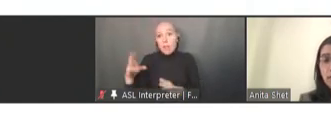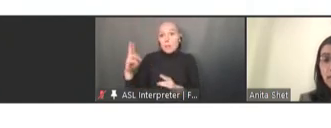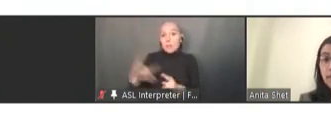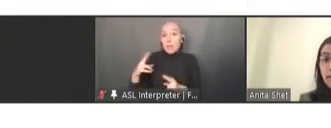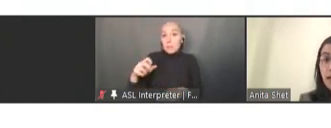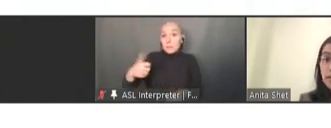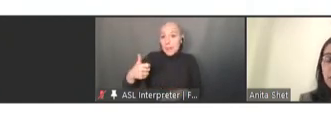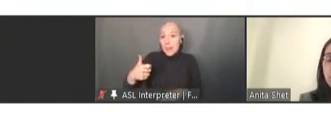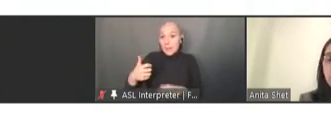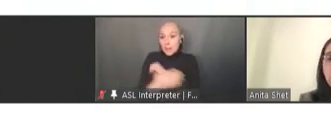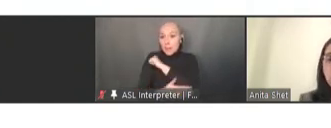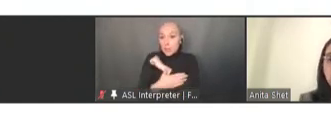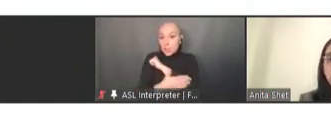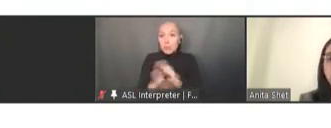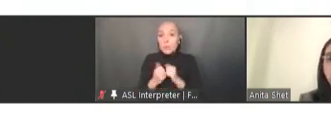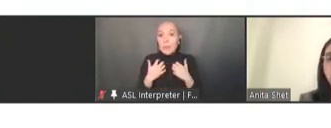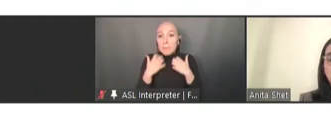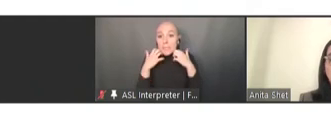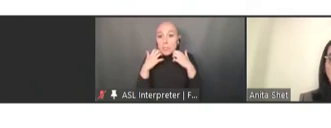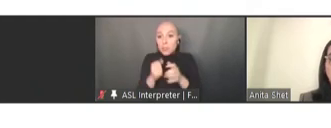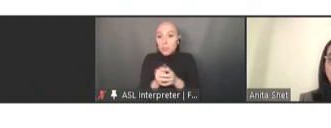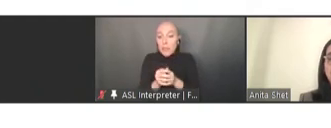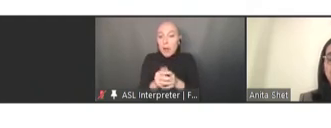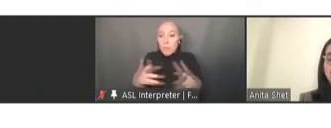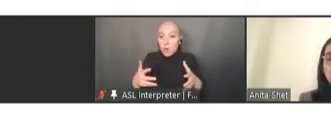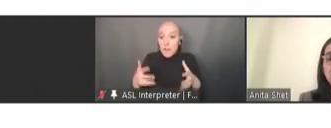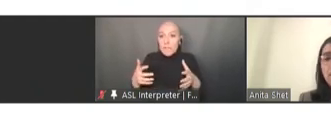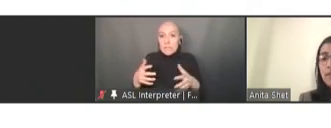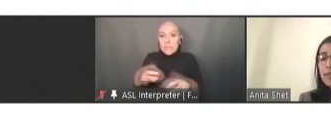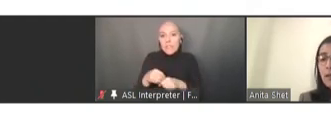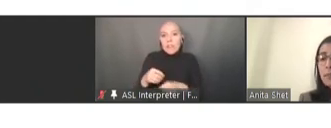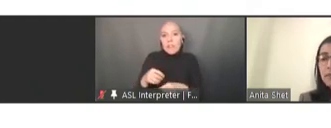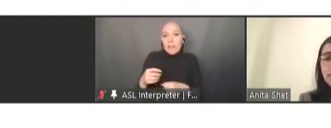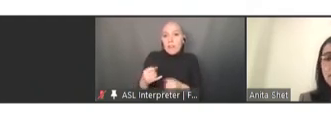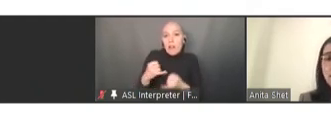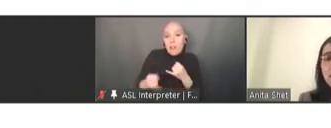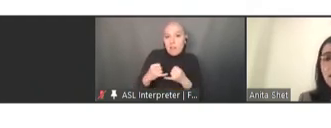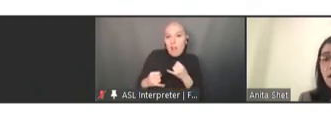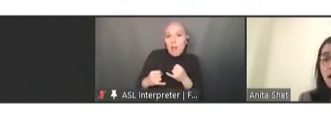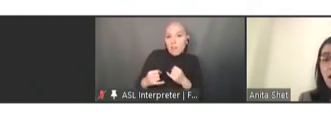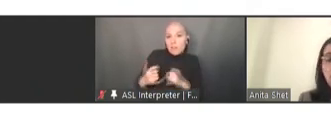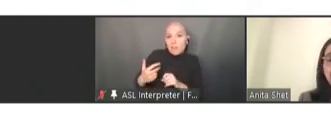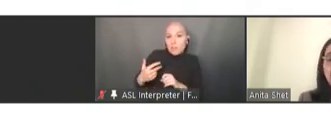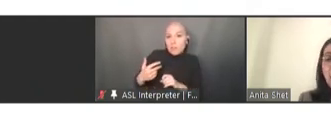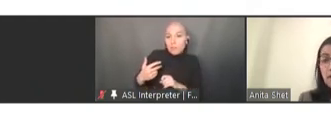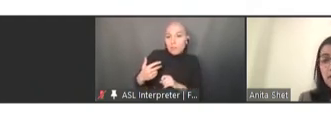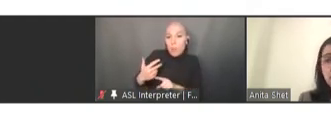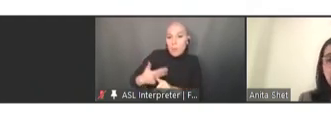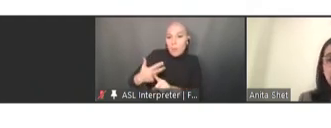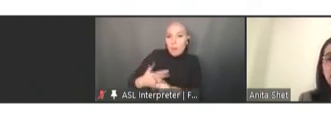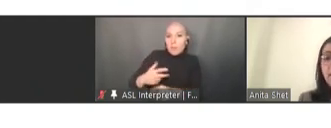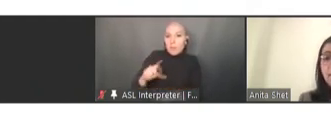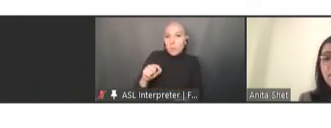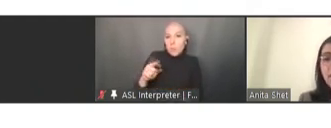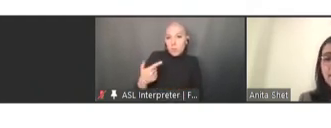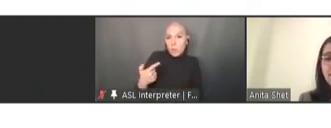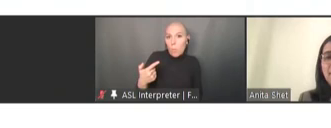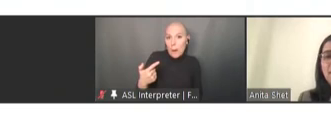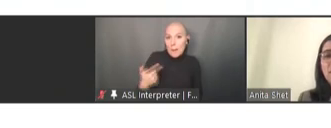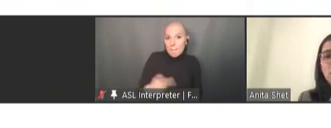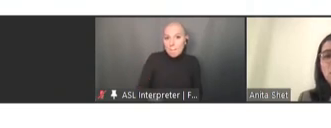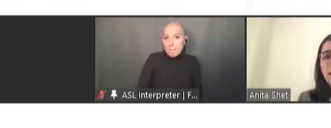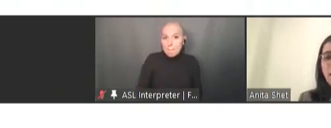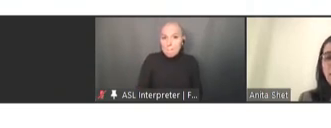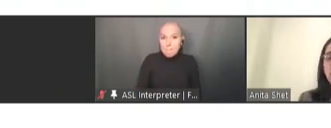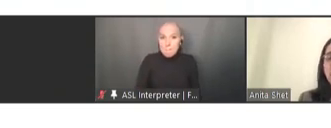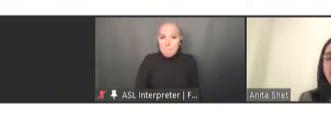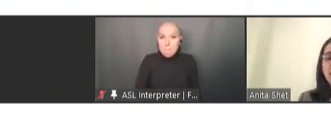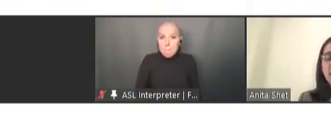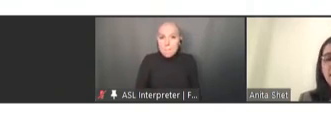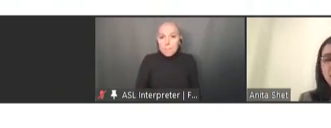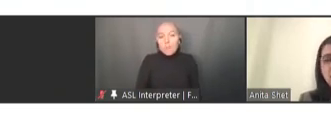the last two quarters of 2021. So these numbers seem relatively low perhaps in the larger scheme